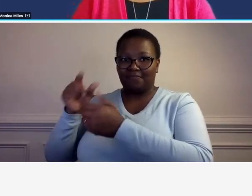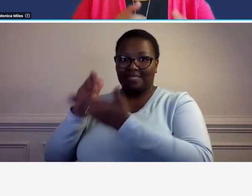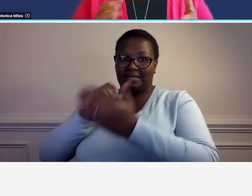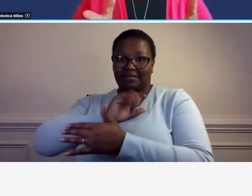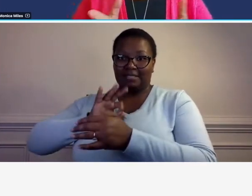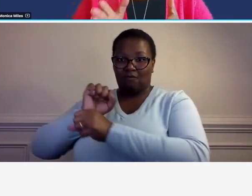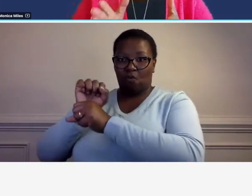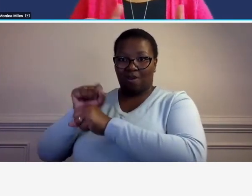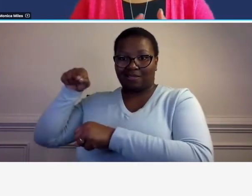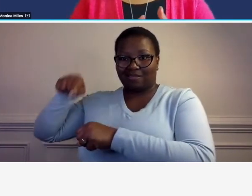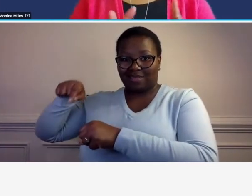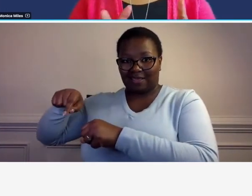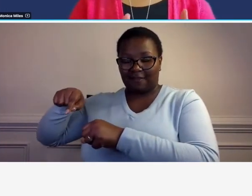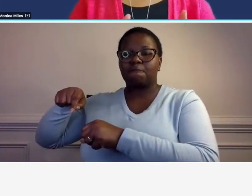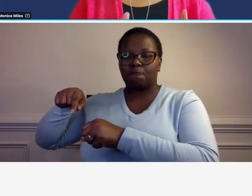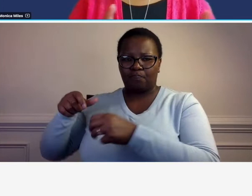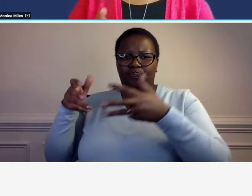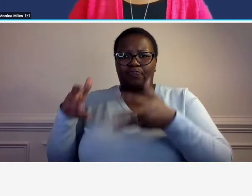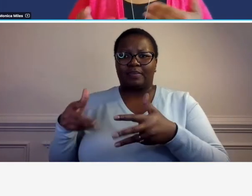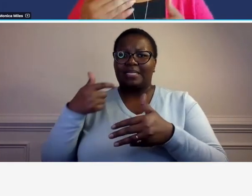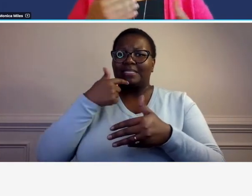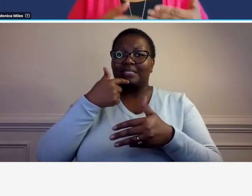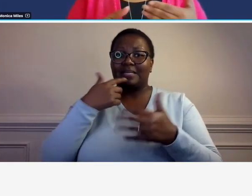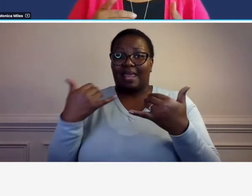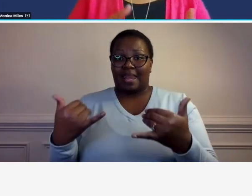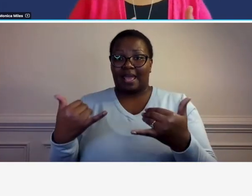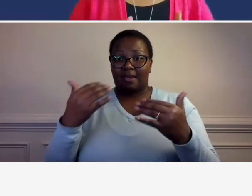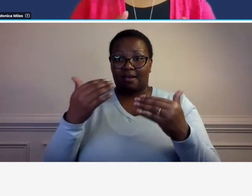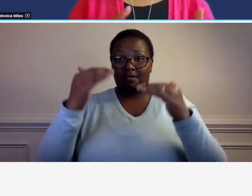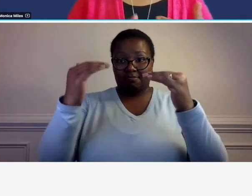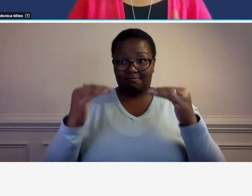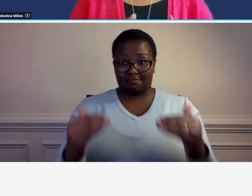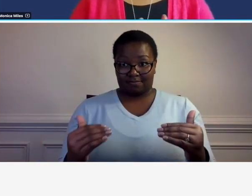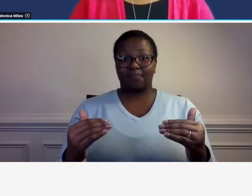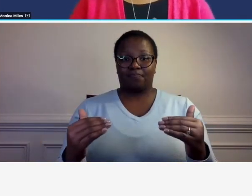we're talking about consistency and allocation now we're going to a next level down on the allocation